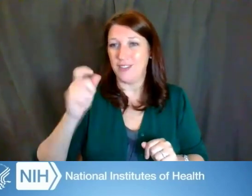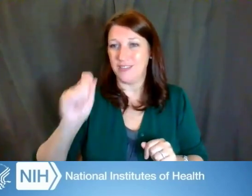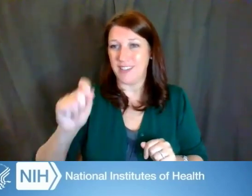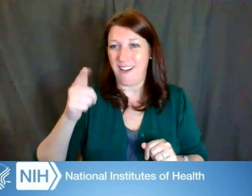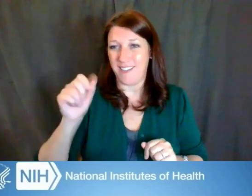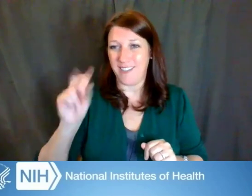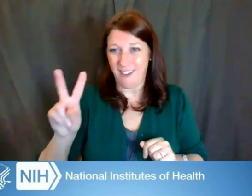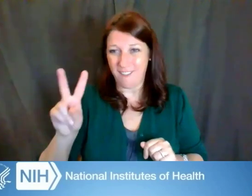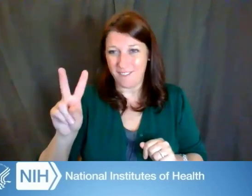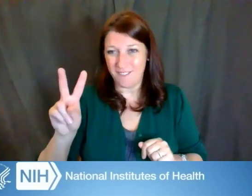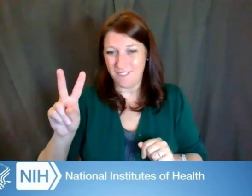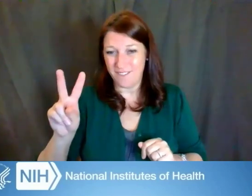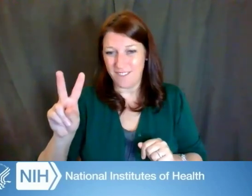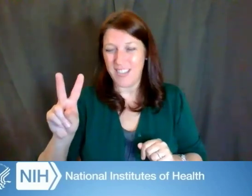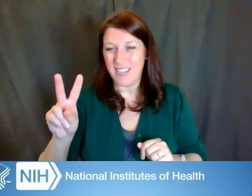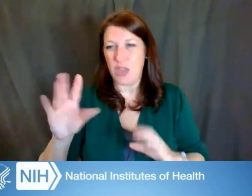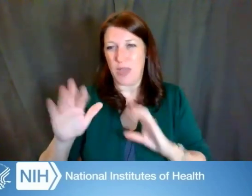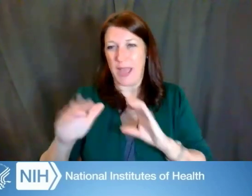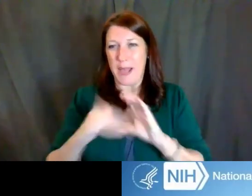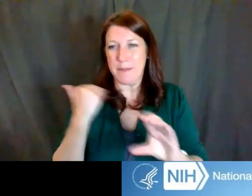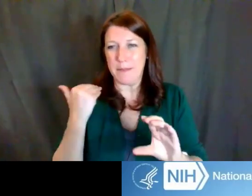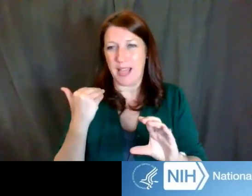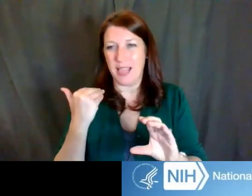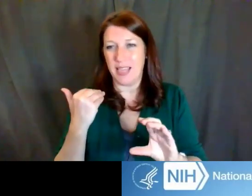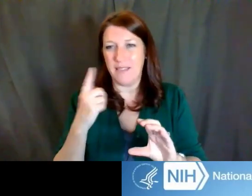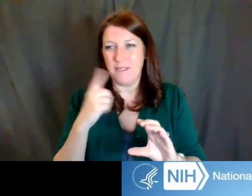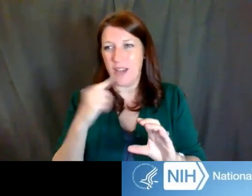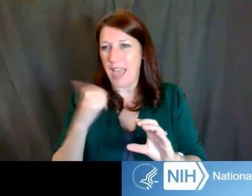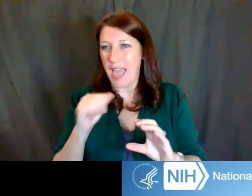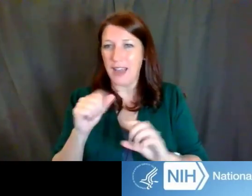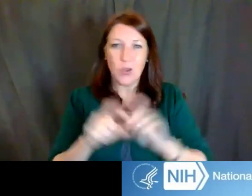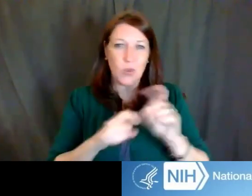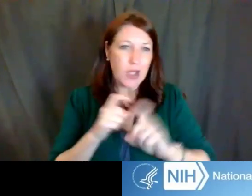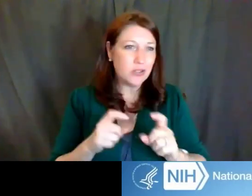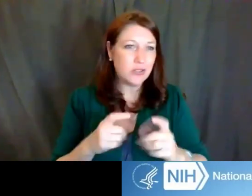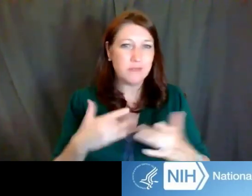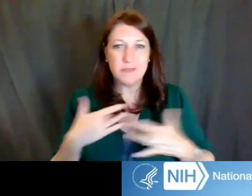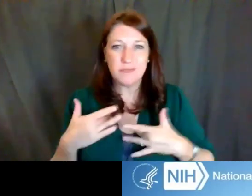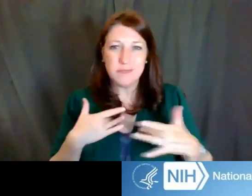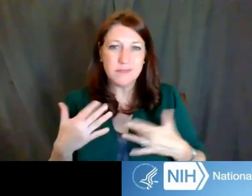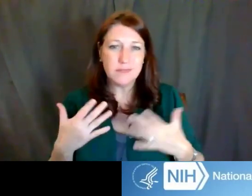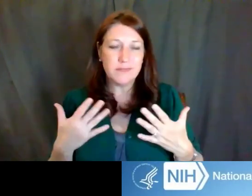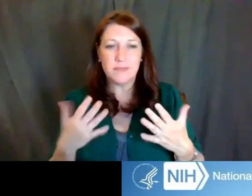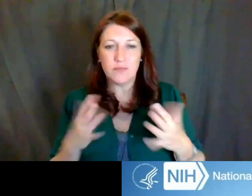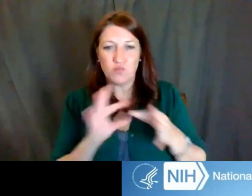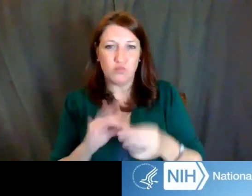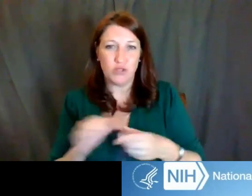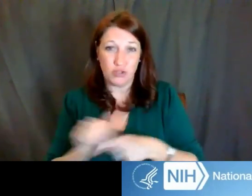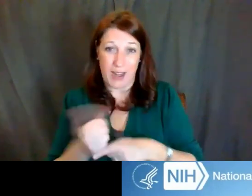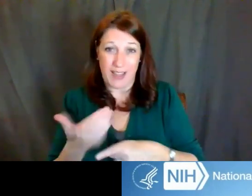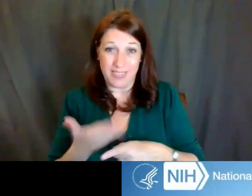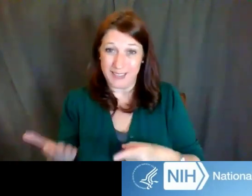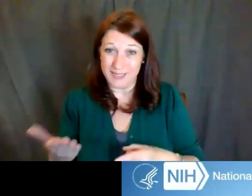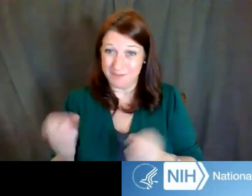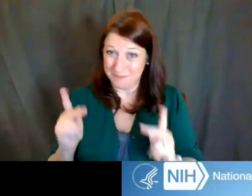and that is our training mailbox for other questions in regards to training. Thank you. Dr. Ericka Boone: And we'll put that